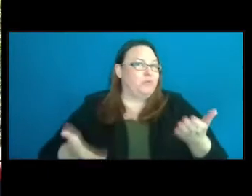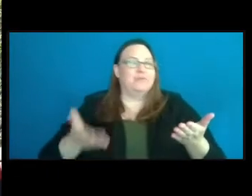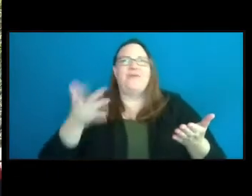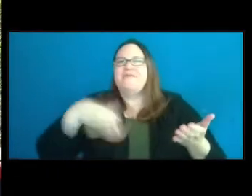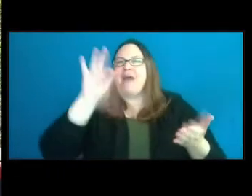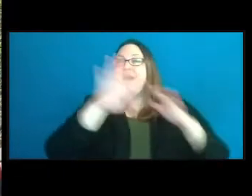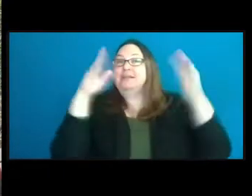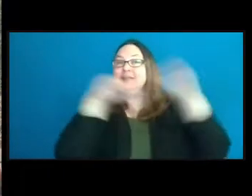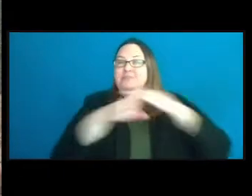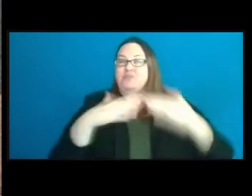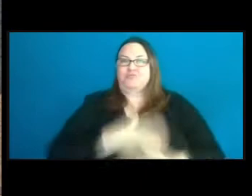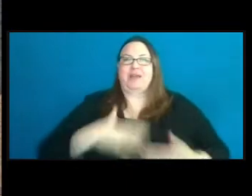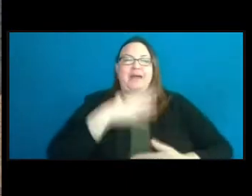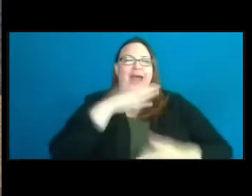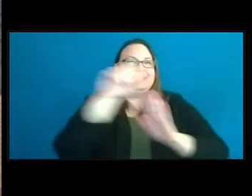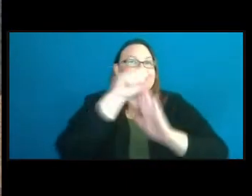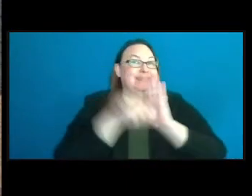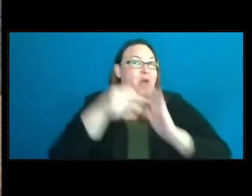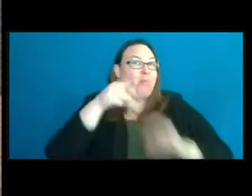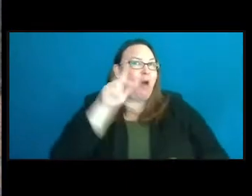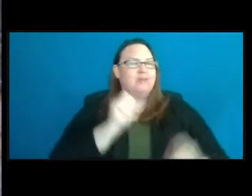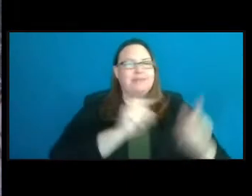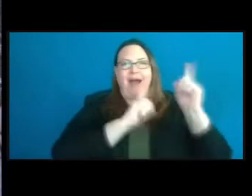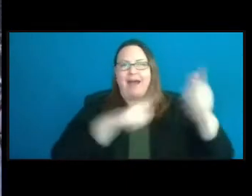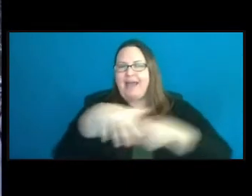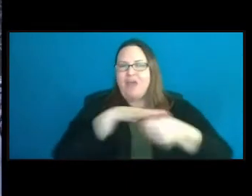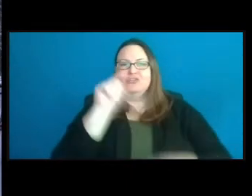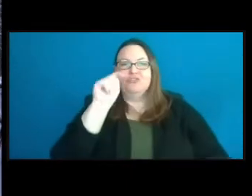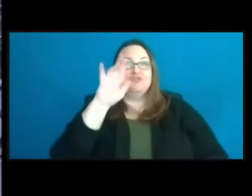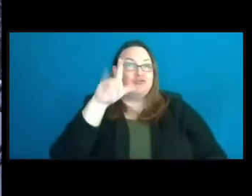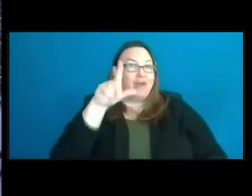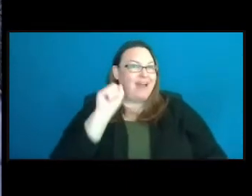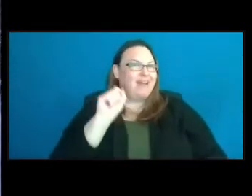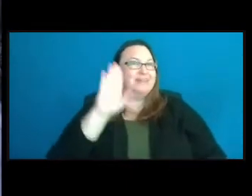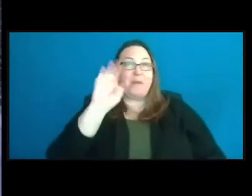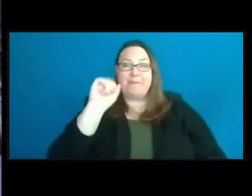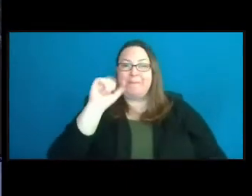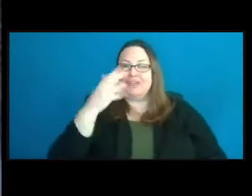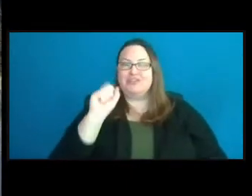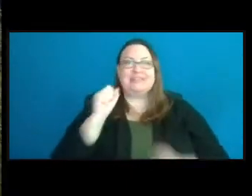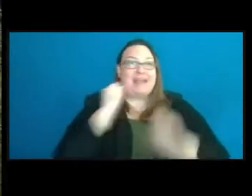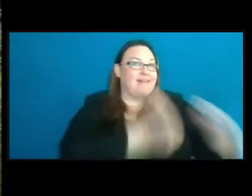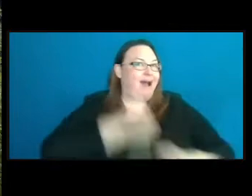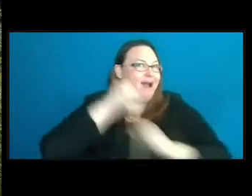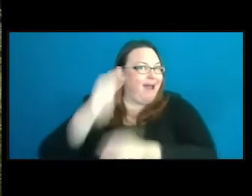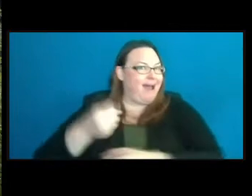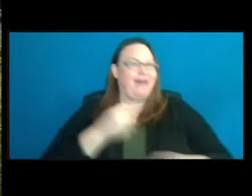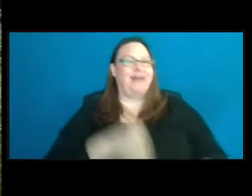Find accessible recreation at state parks, hunting areas, trails, beaches, kayak launches,